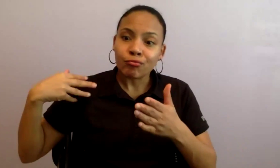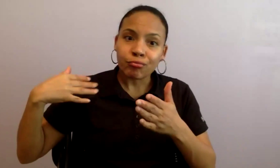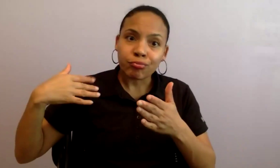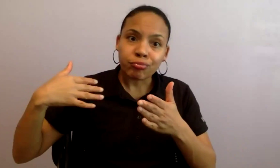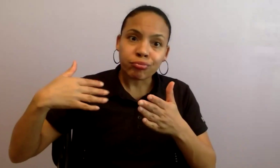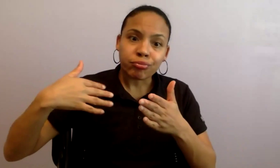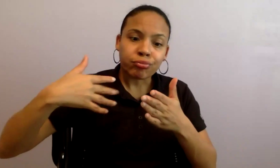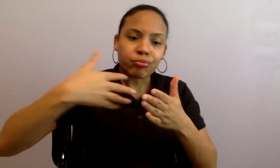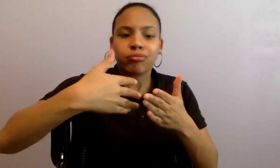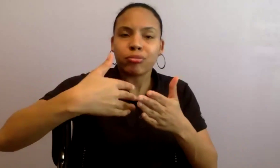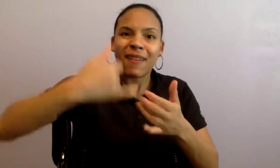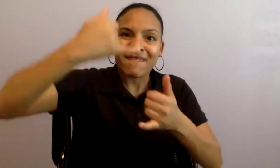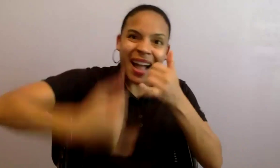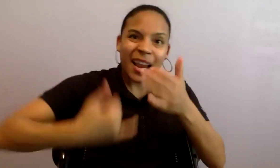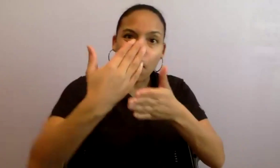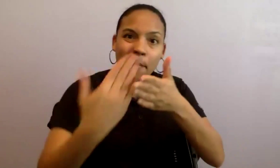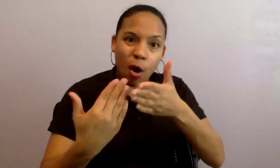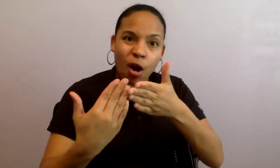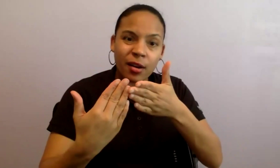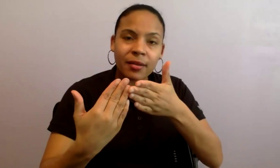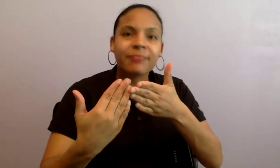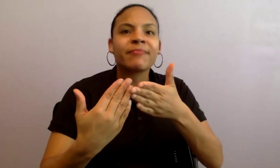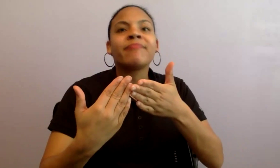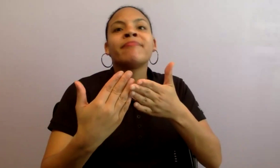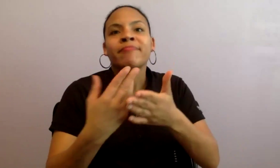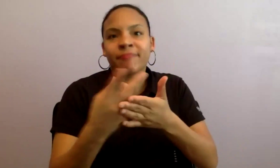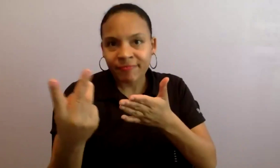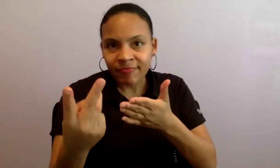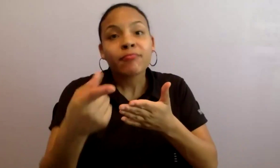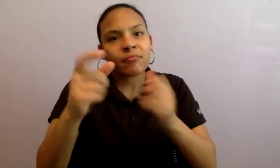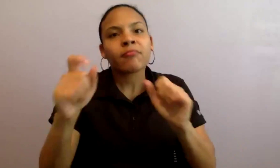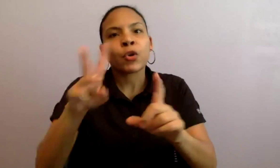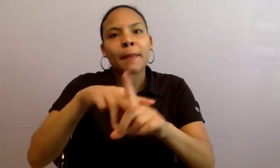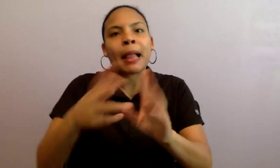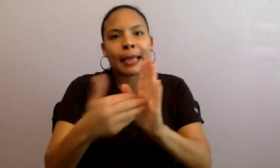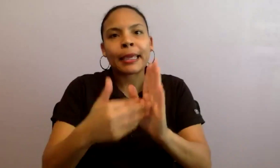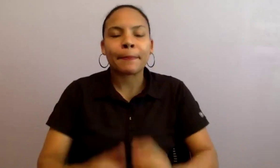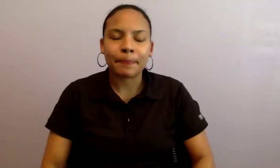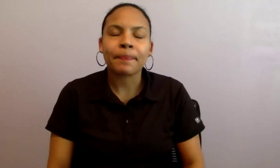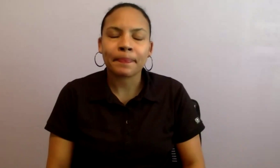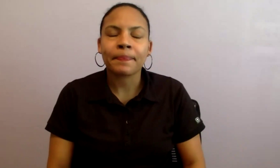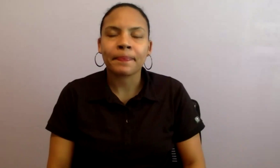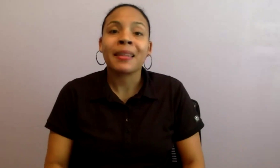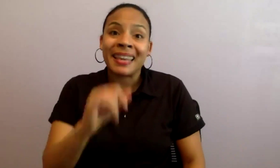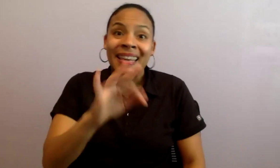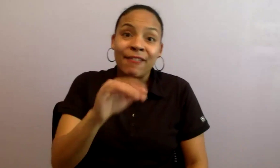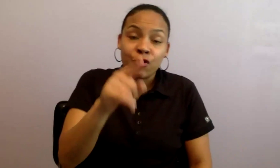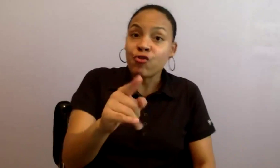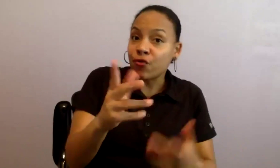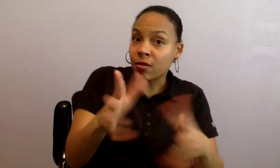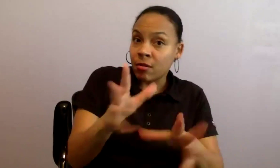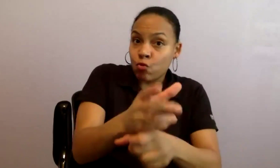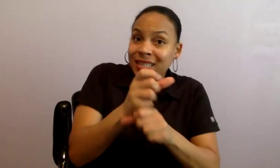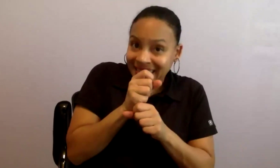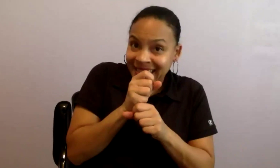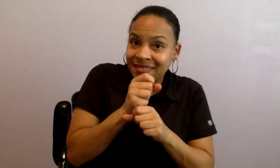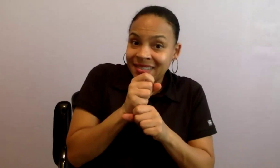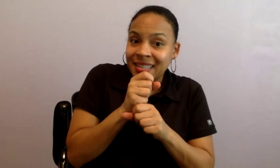grantee, you are eligible to apply again. If you have received the Creation + Touring Grant,